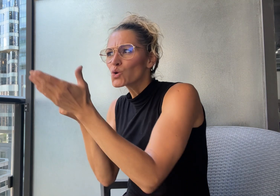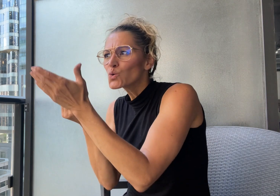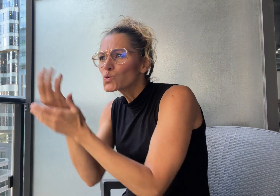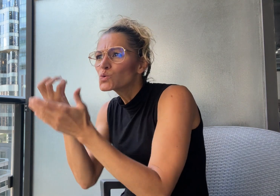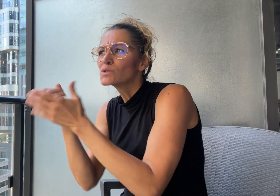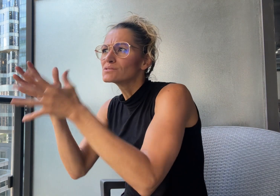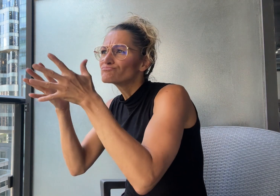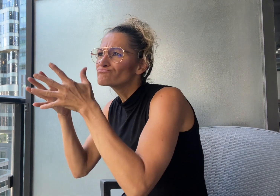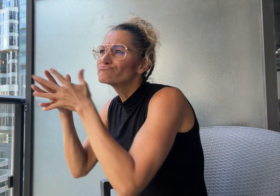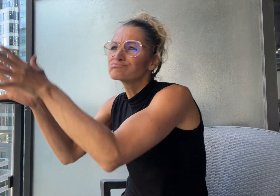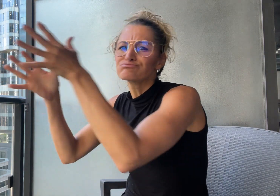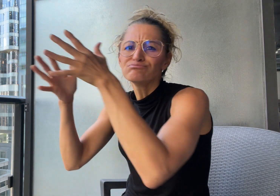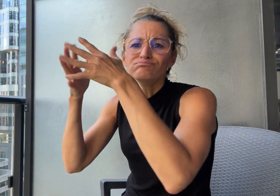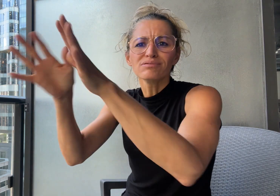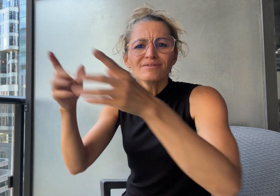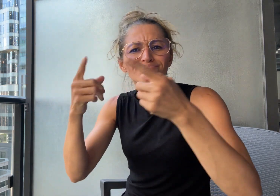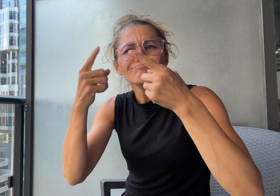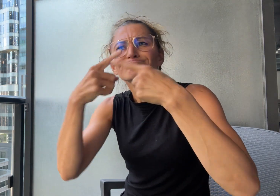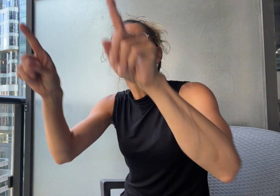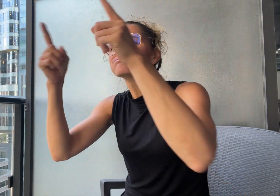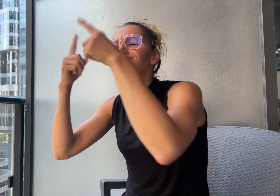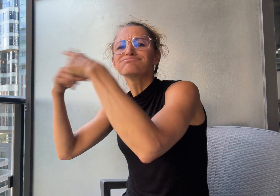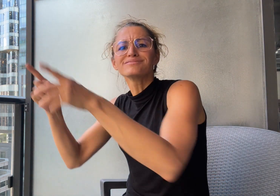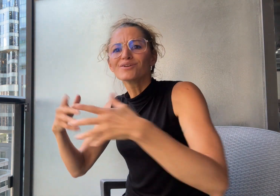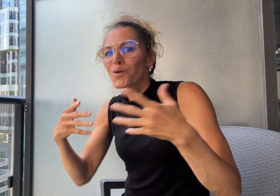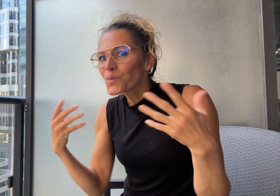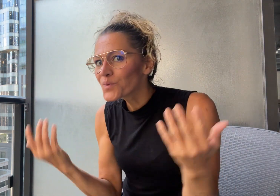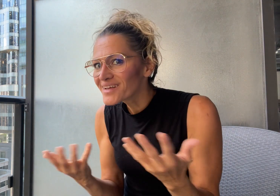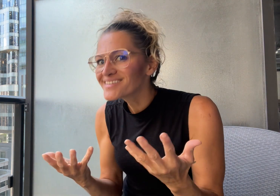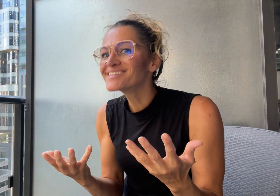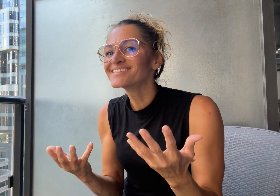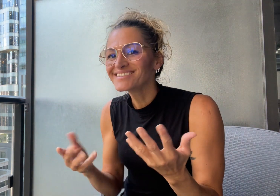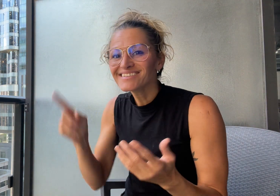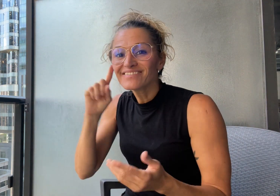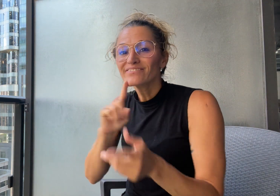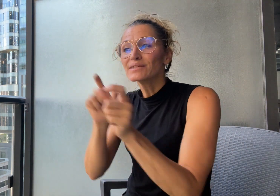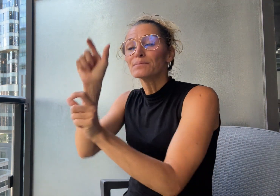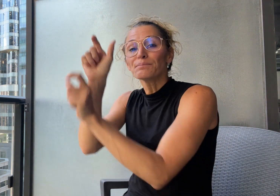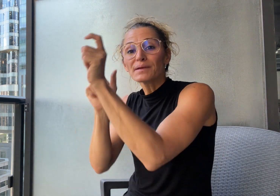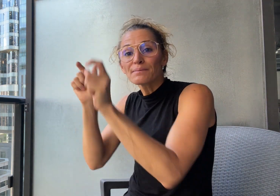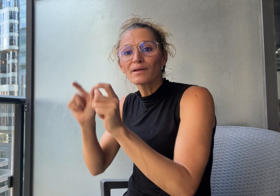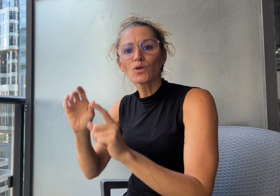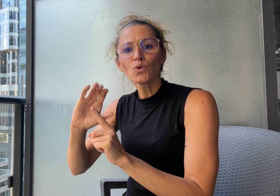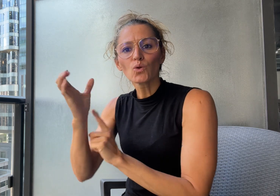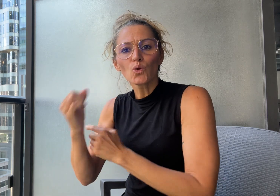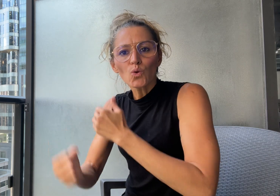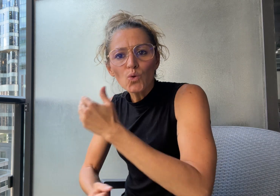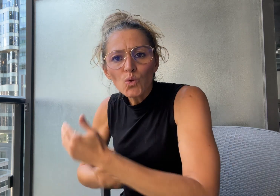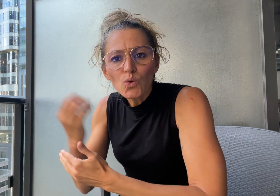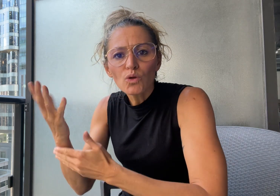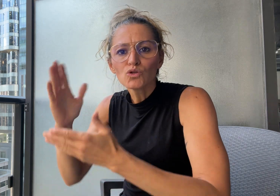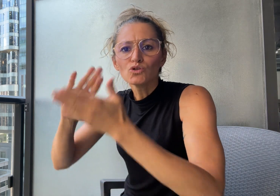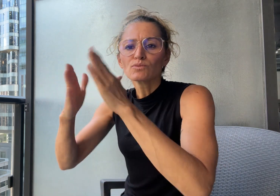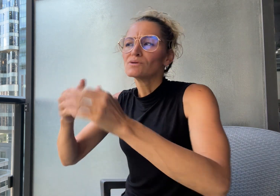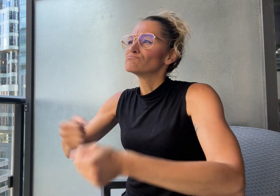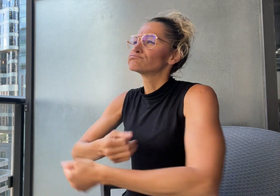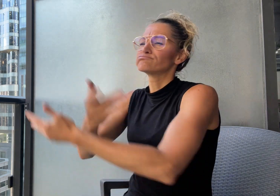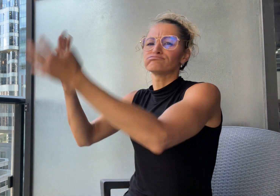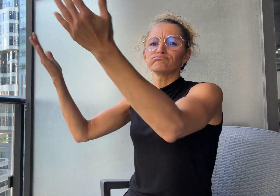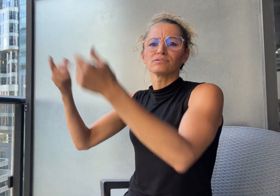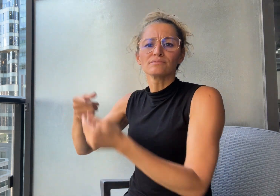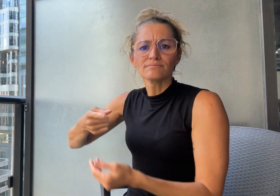about Deaf people, culture, and communities around the world.